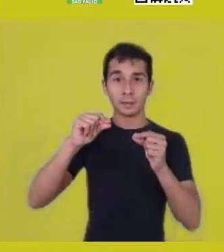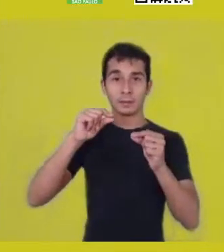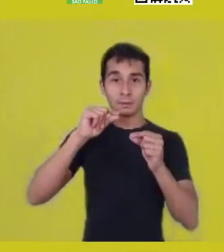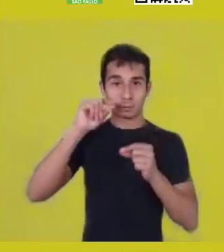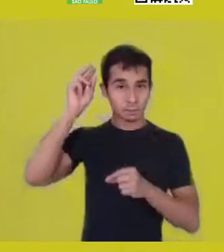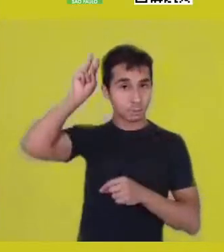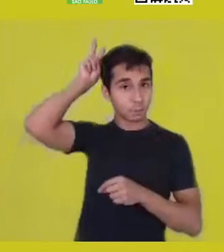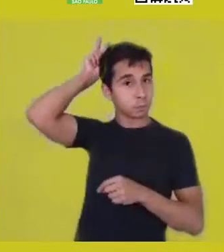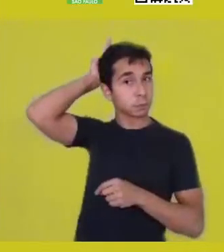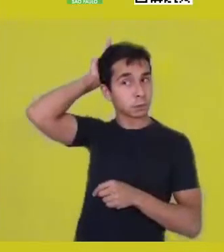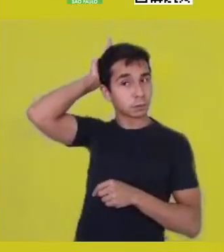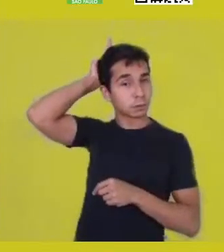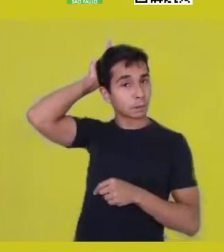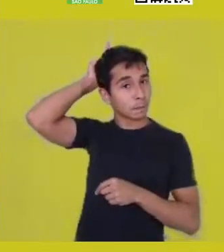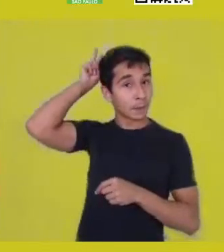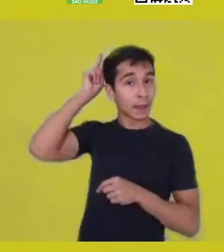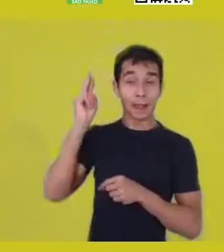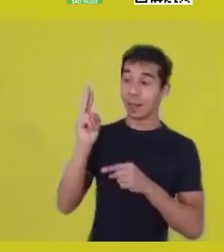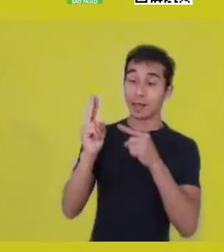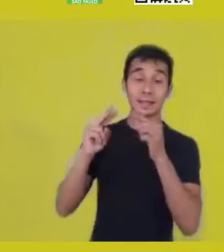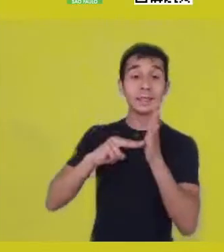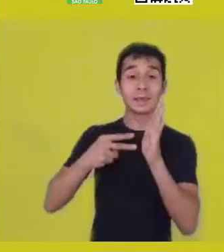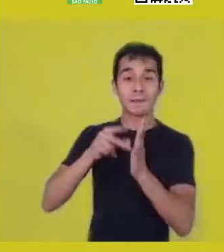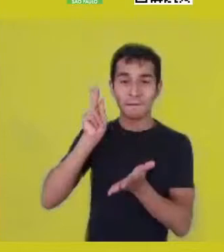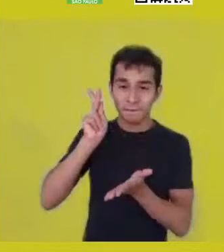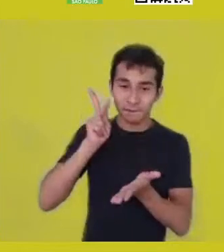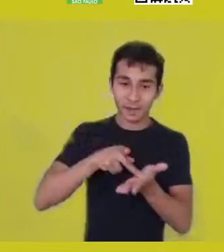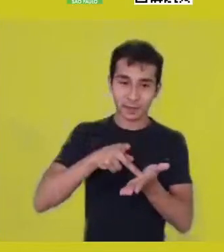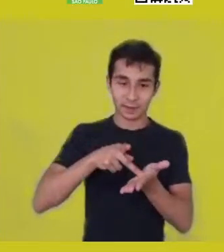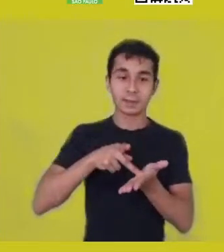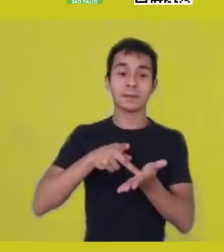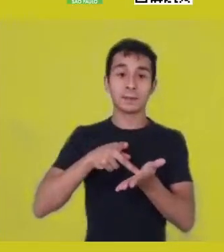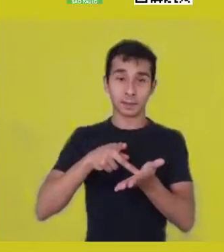You spent the whole time in this process of reconfiguring yourself...